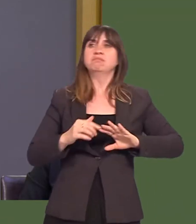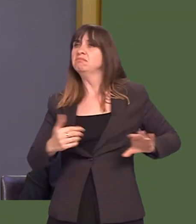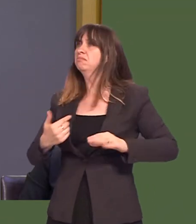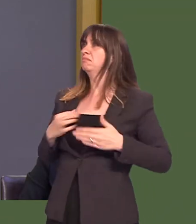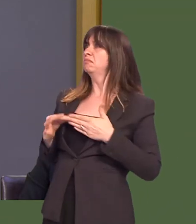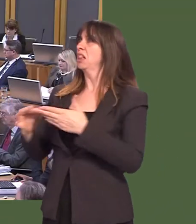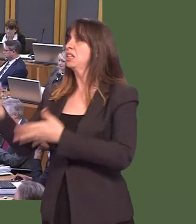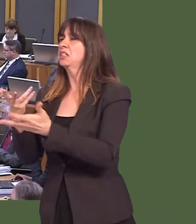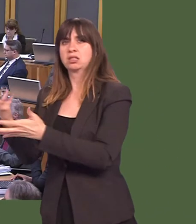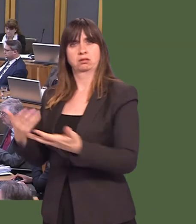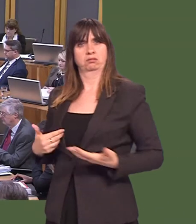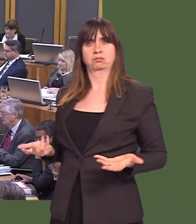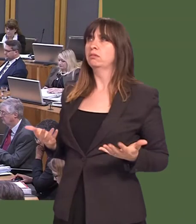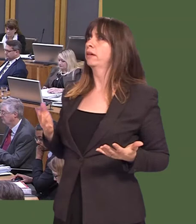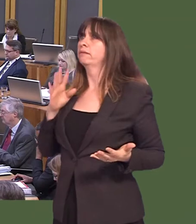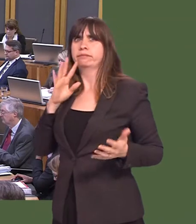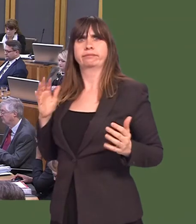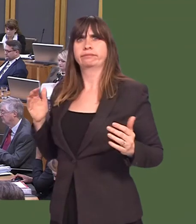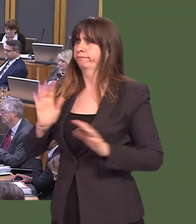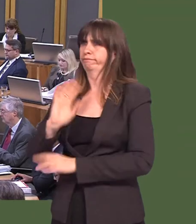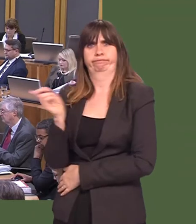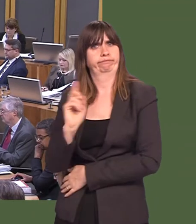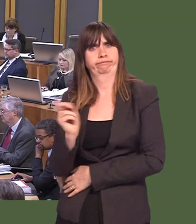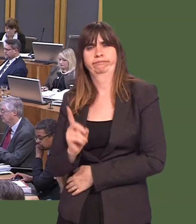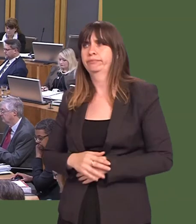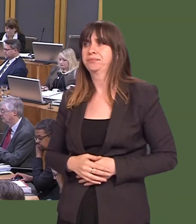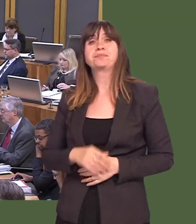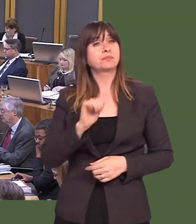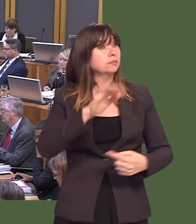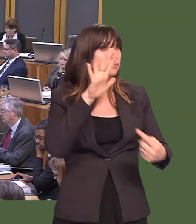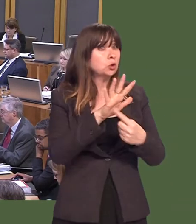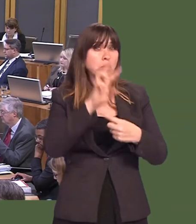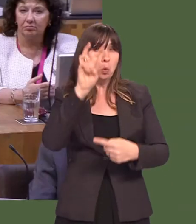Carwyn Jones: Yes, I do. Even though trade, of course, per se, is not devolved, itís hugely important that we have